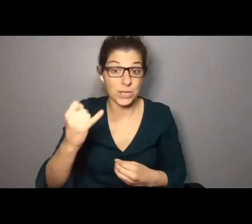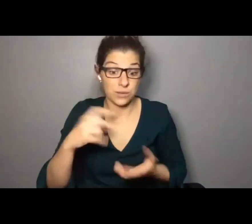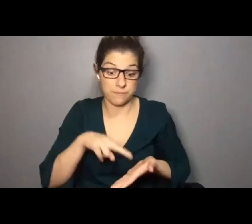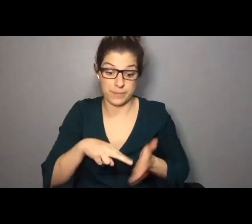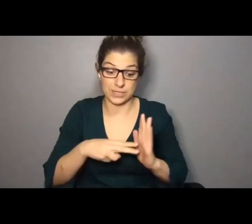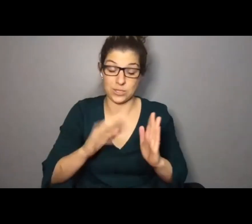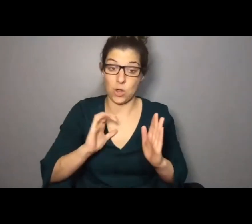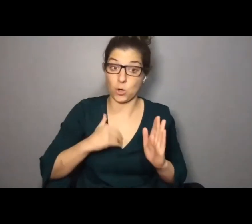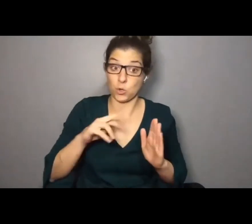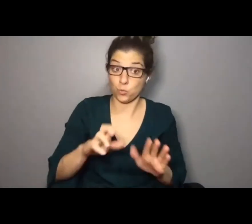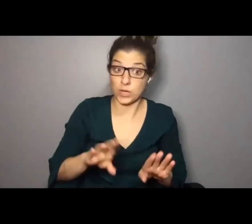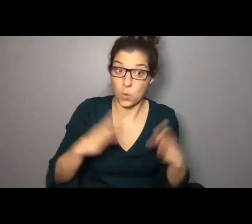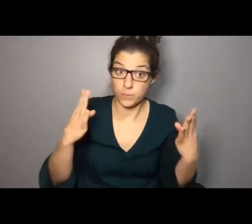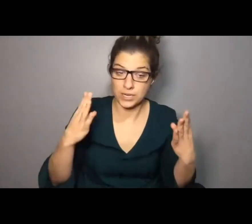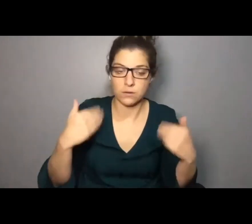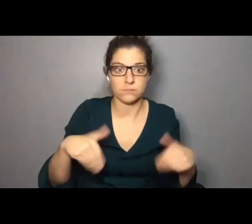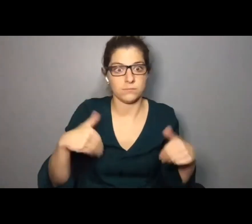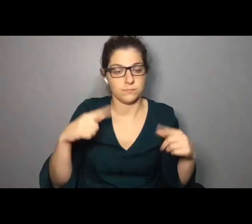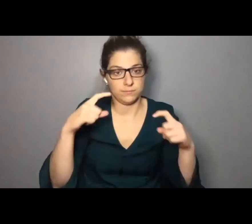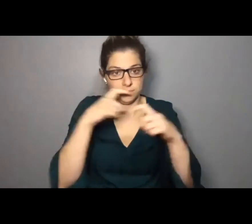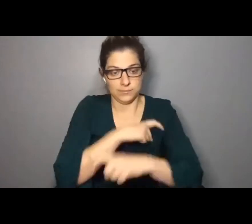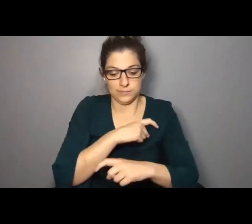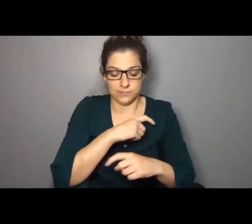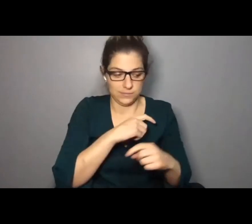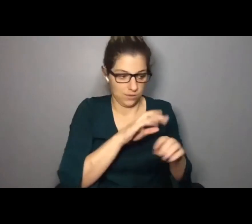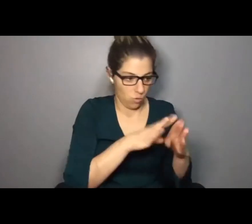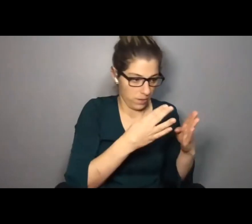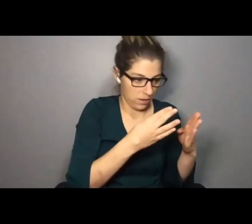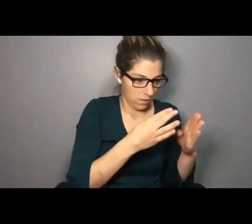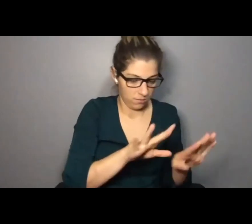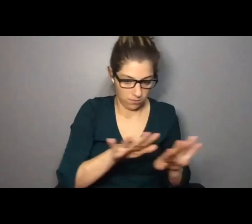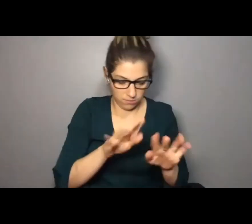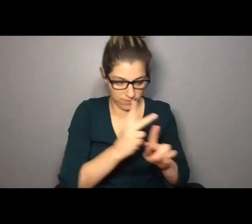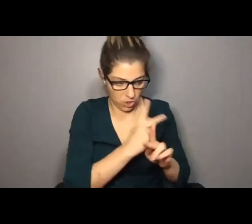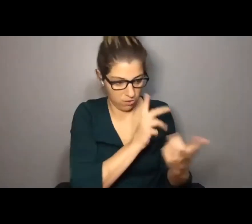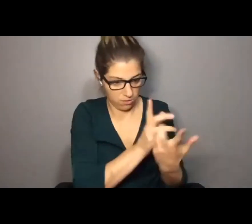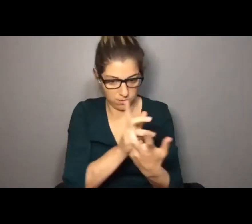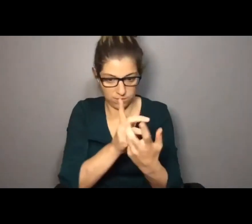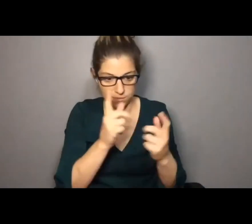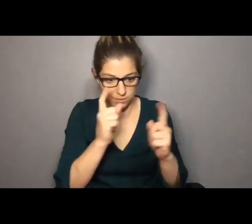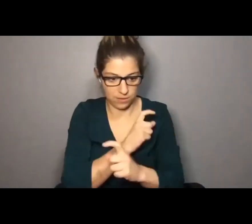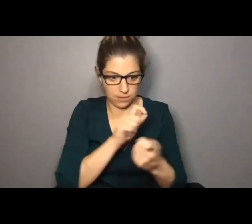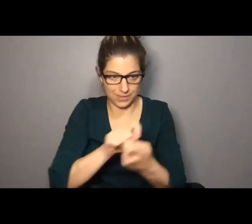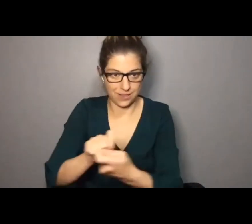means our re-opening efforts have been equally as multi-faceted. To give you a sense of